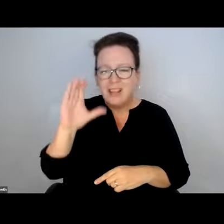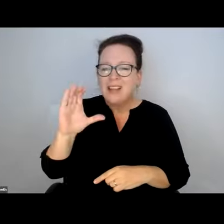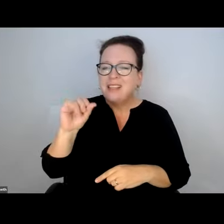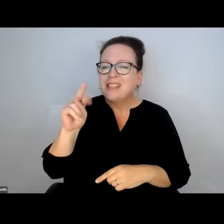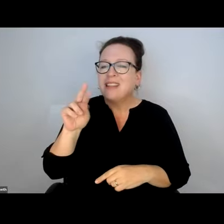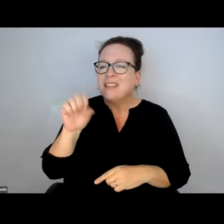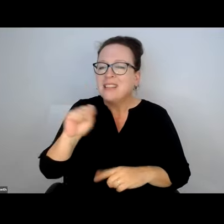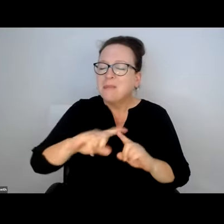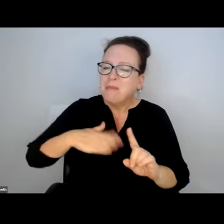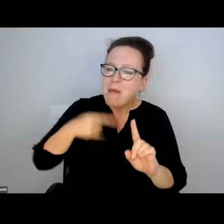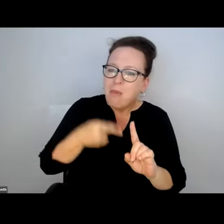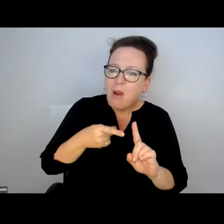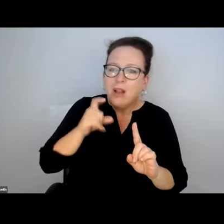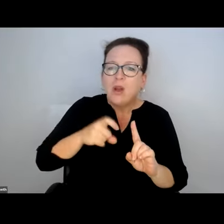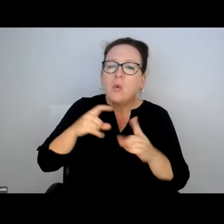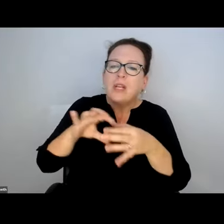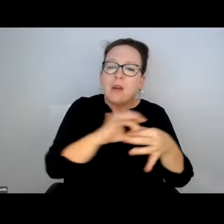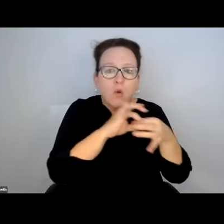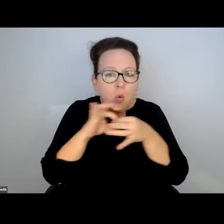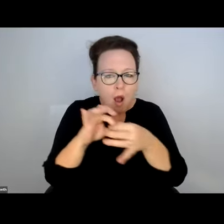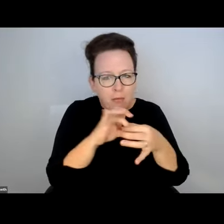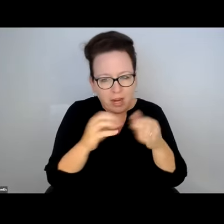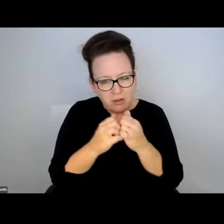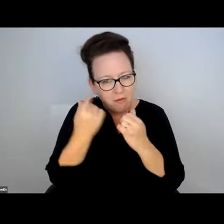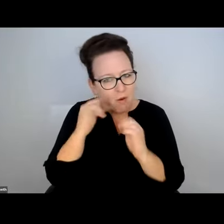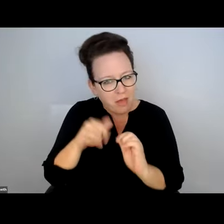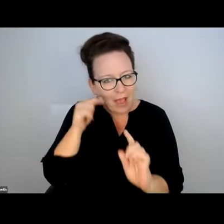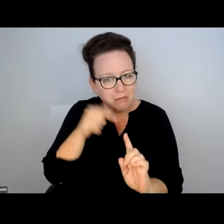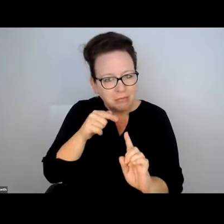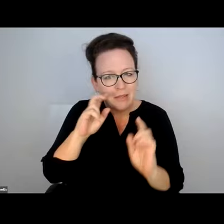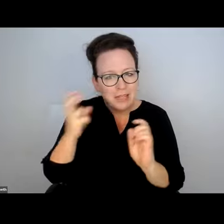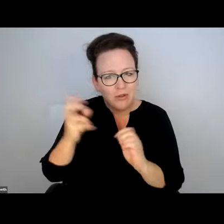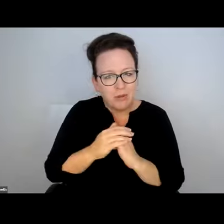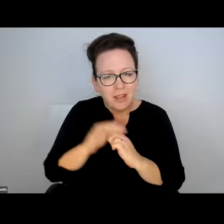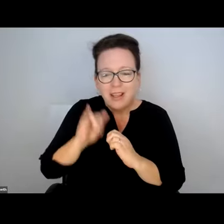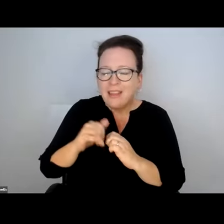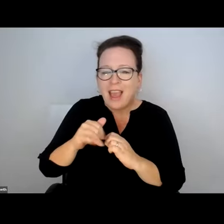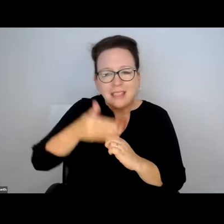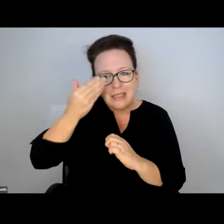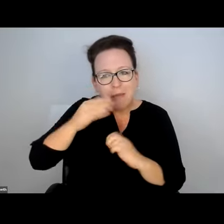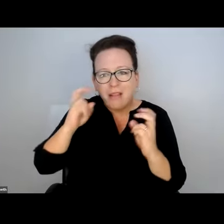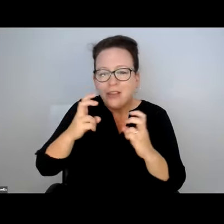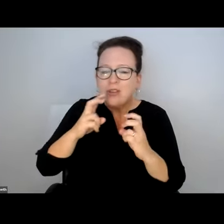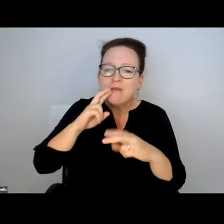SOMETHING PEOPLE ON THE STREET IN BOSTON. IT IS A KNOWN THING AND WE NEED COOPERATION TO LOOK AT THE